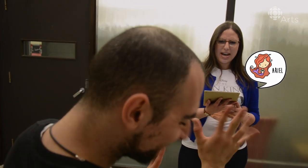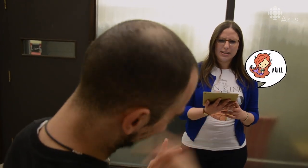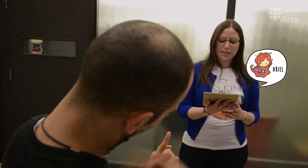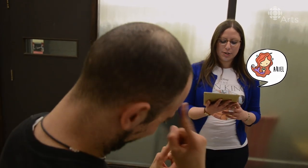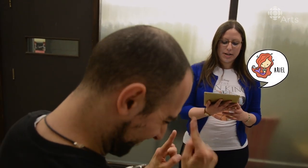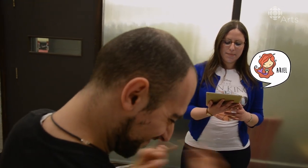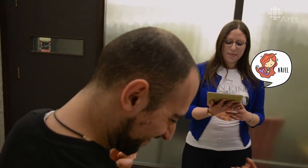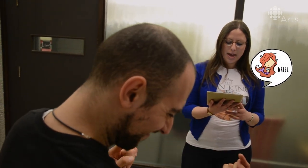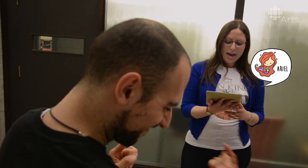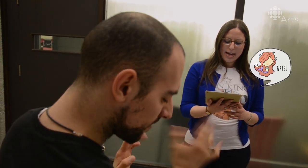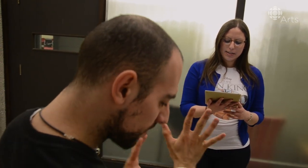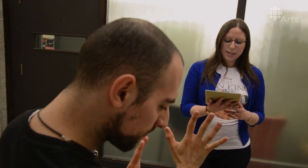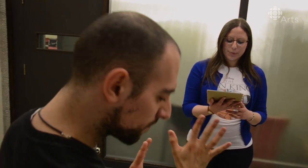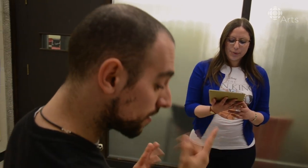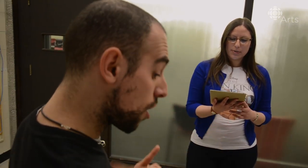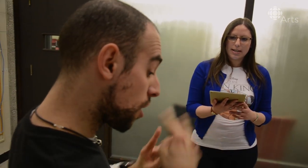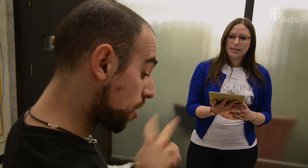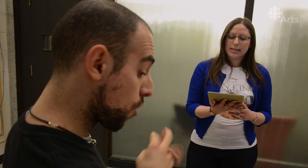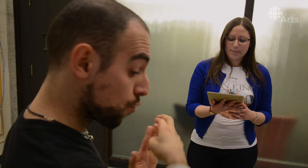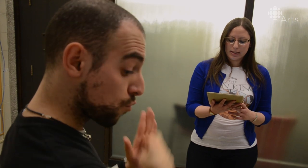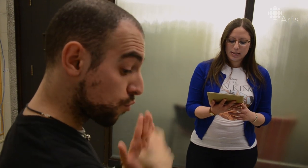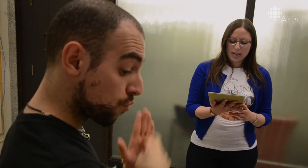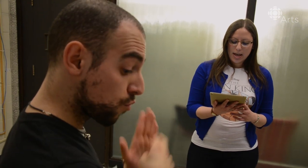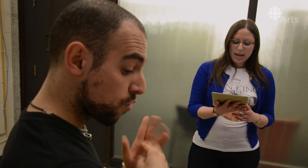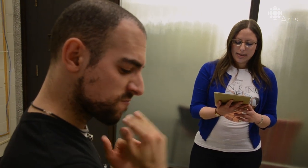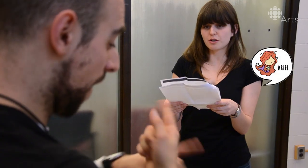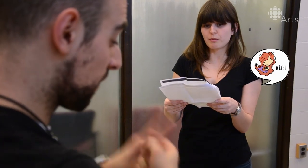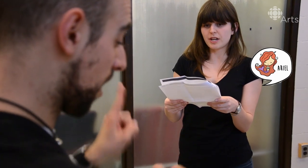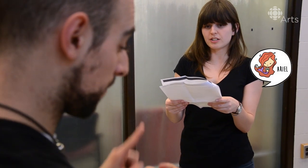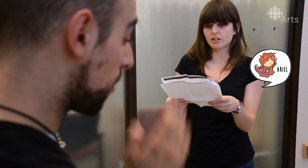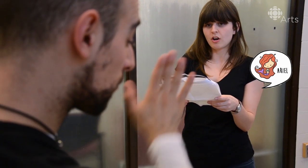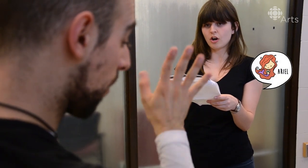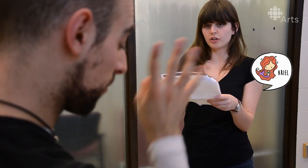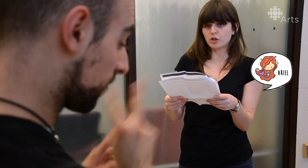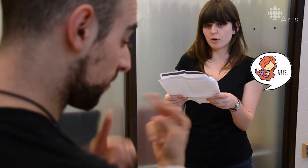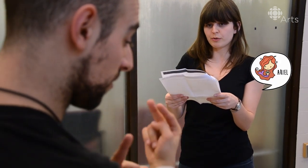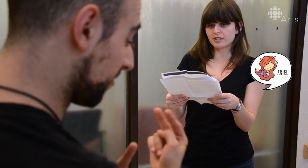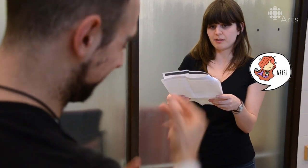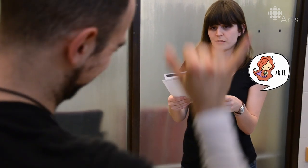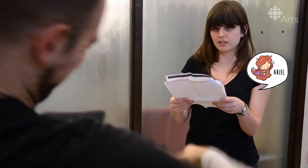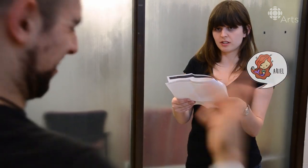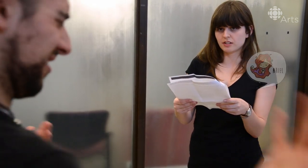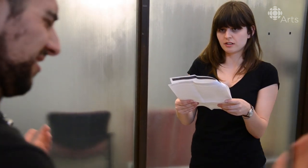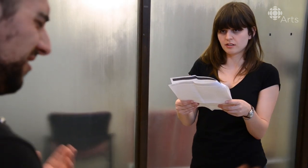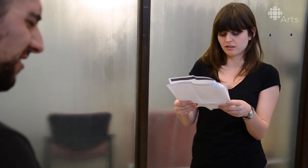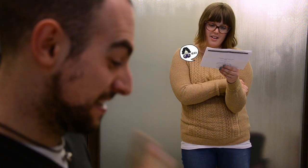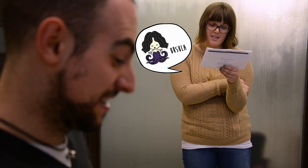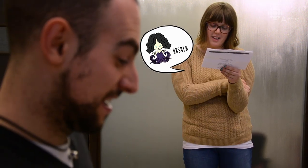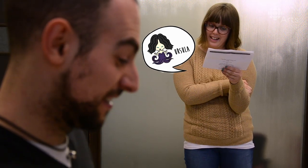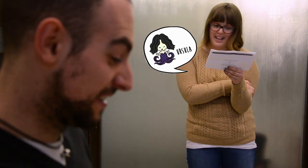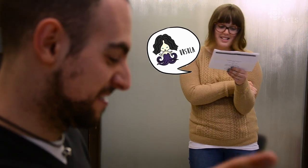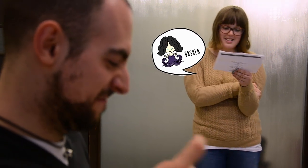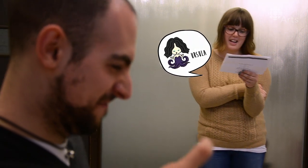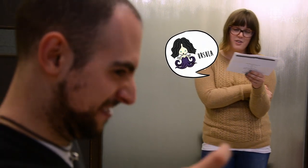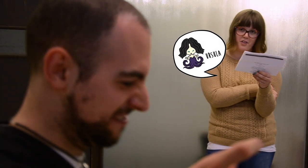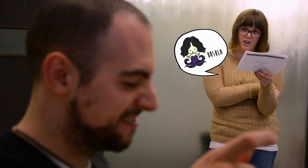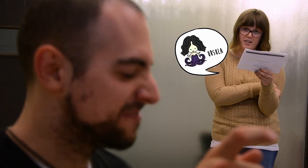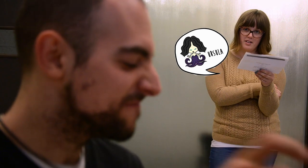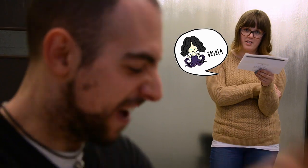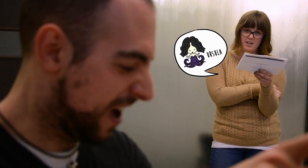[Actress] I disagree. I see rules as limits. -And these are based on your perceptions. The King's downfall--